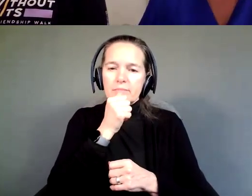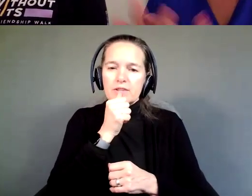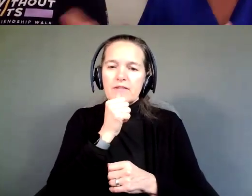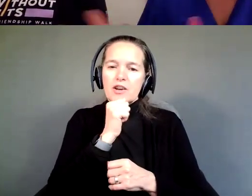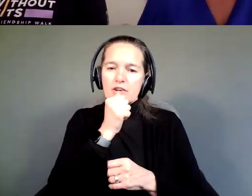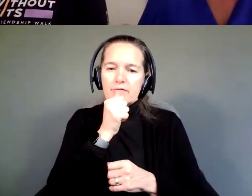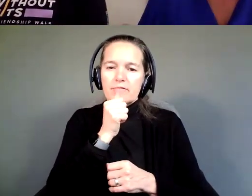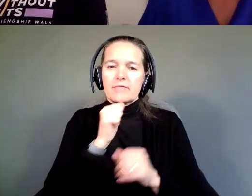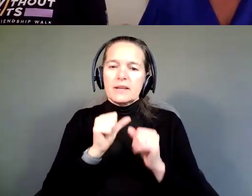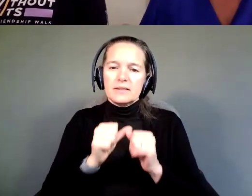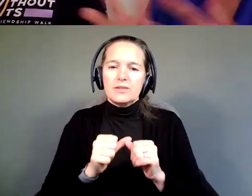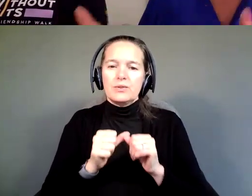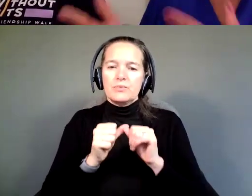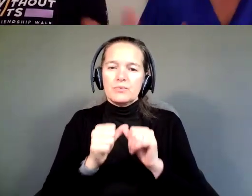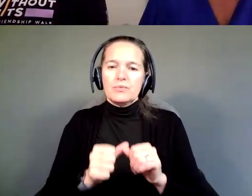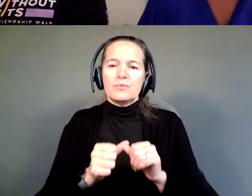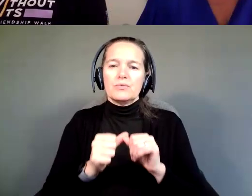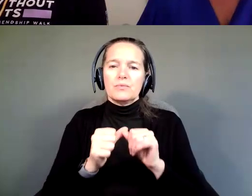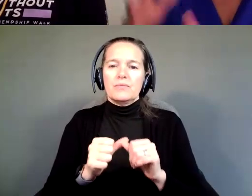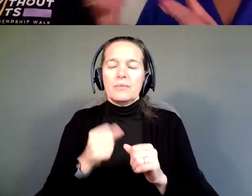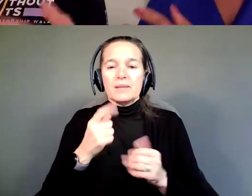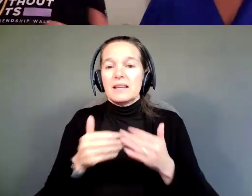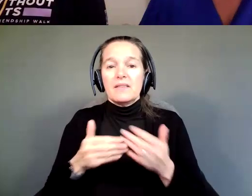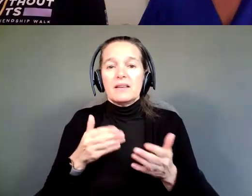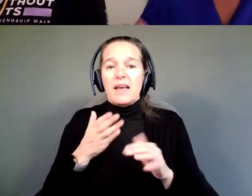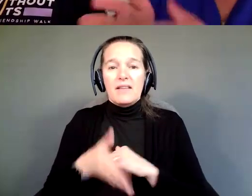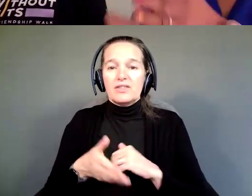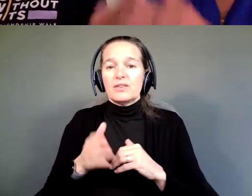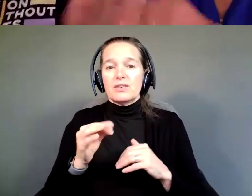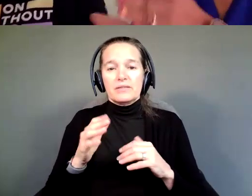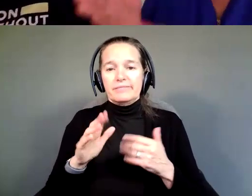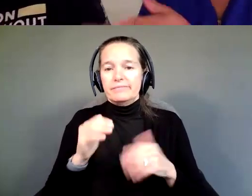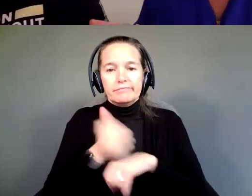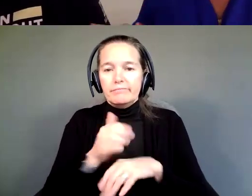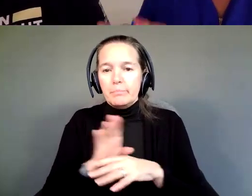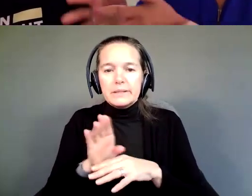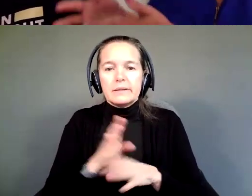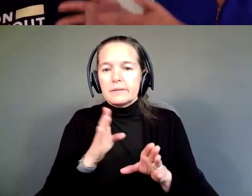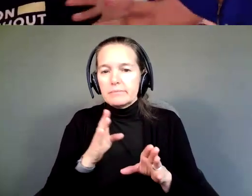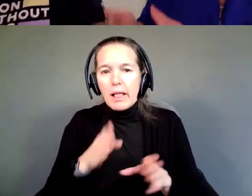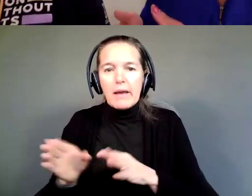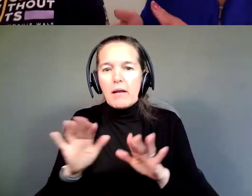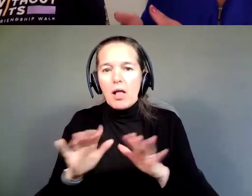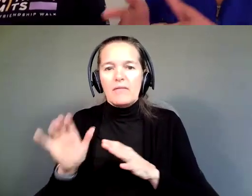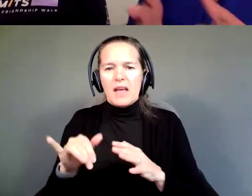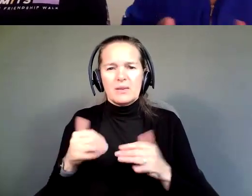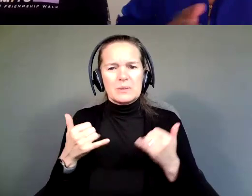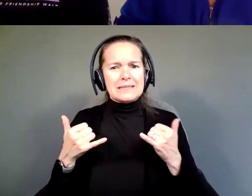Because even after our CBTAC and the business plan, there was still a lag, like, is this going to happen?